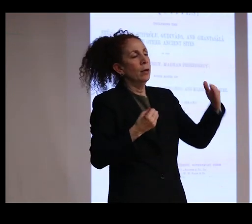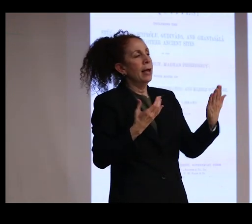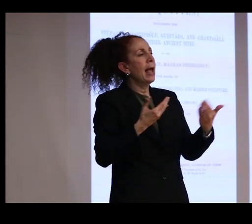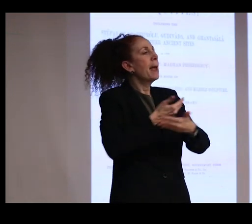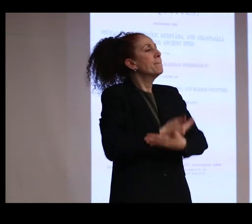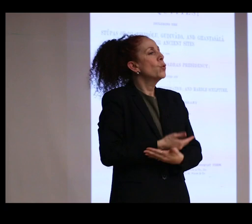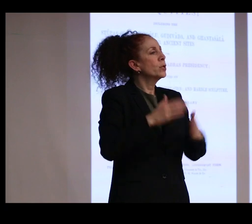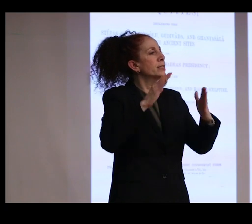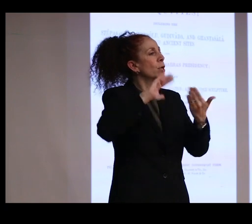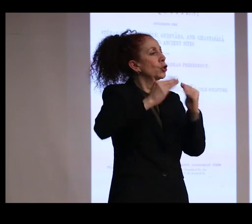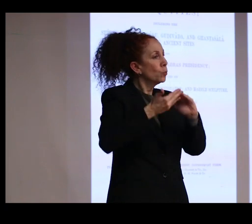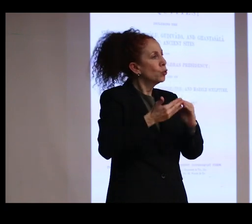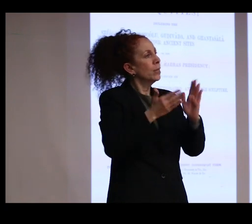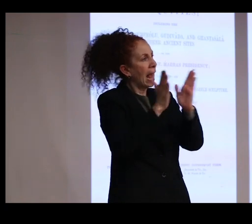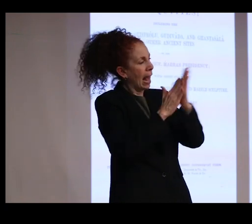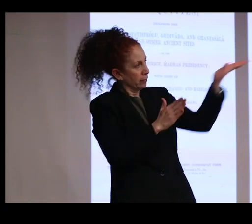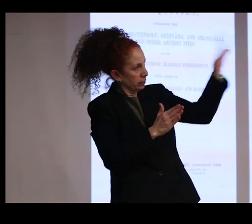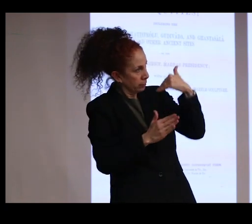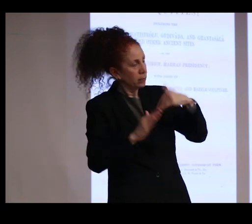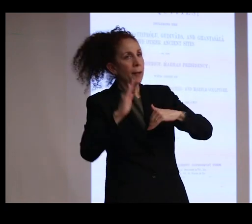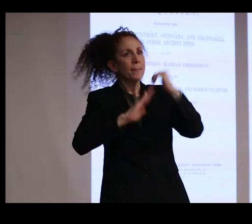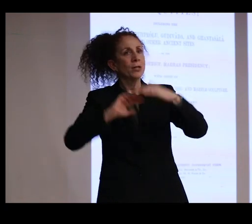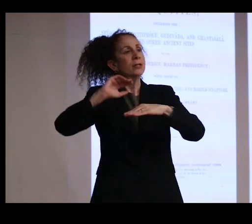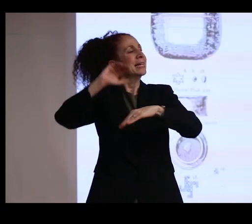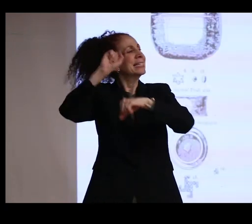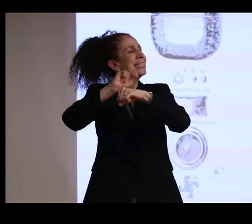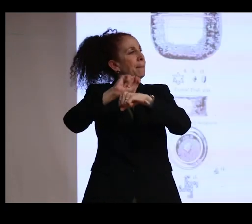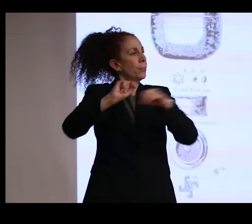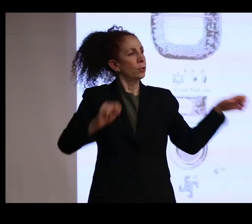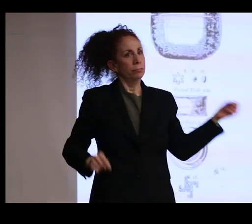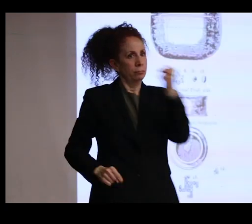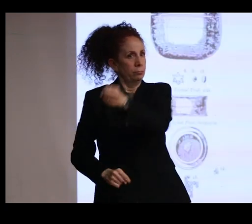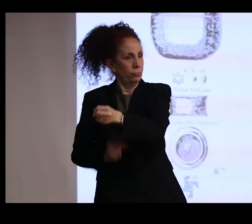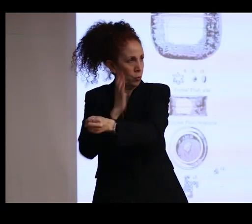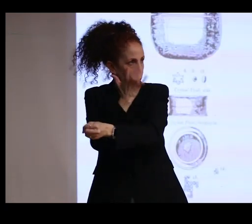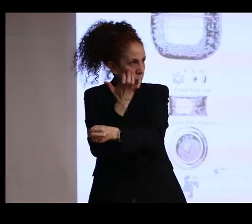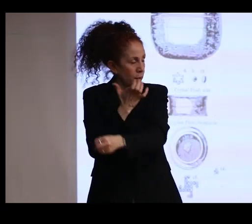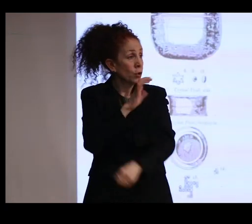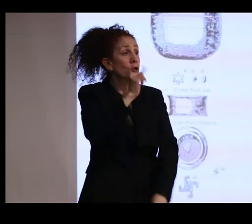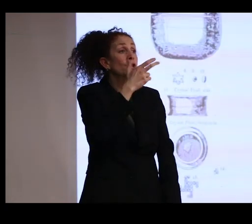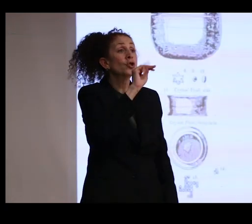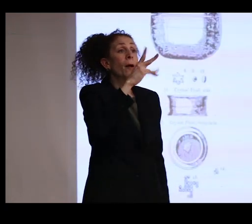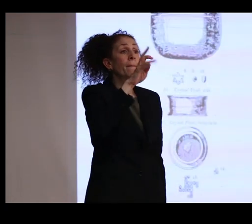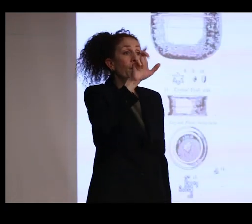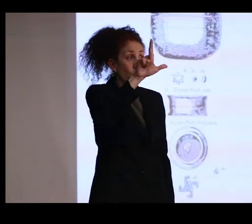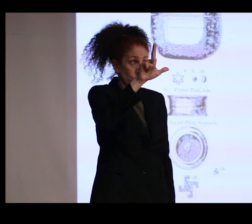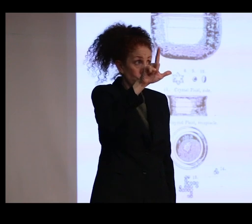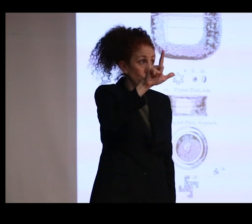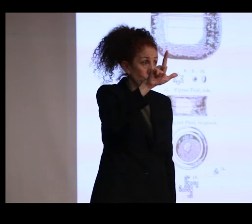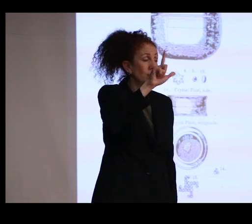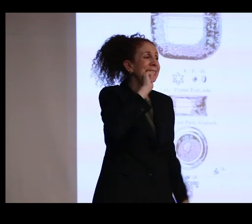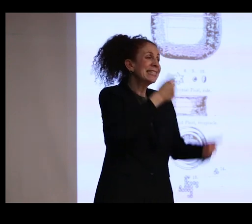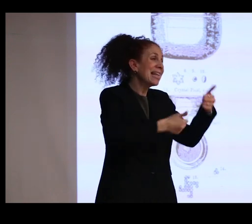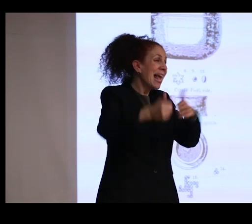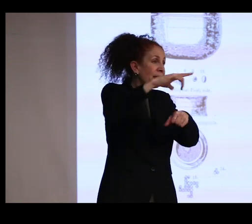where they planned to build a temple. Sir John Marshall, the head of the Archaeological Survey